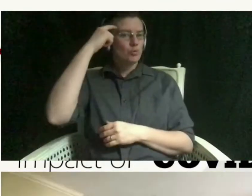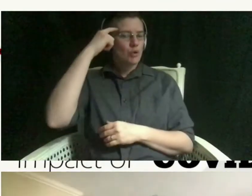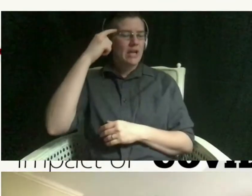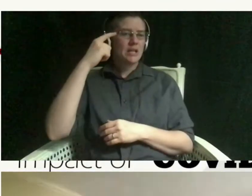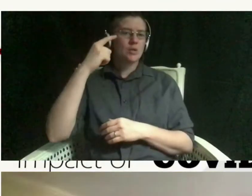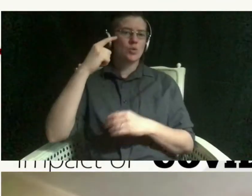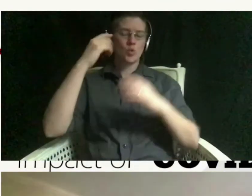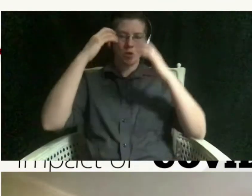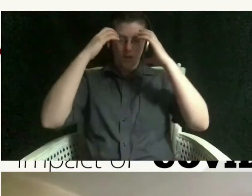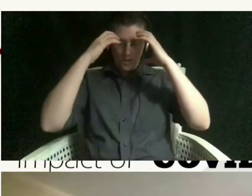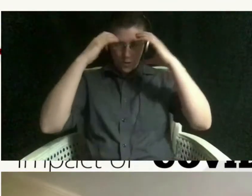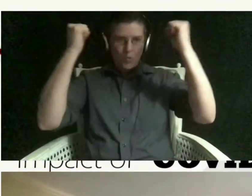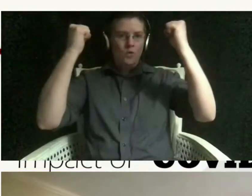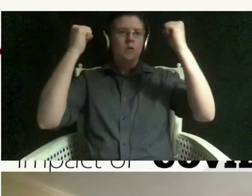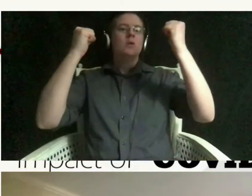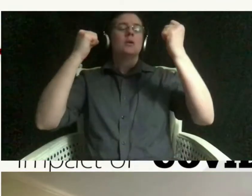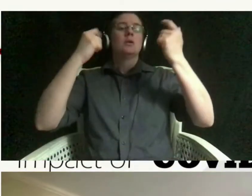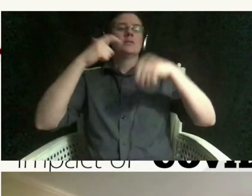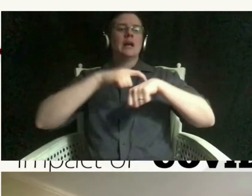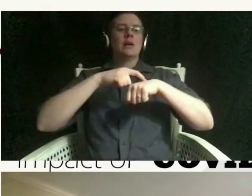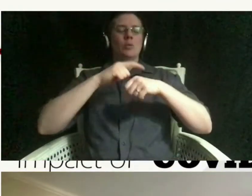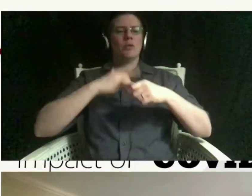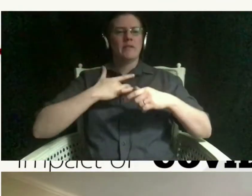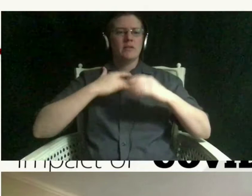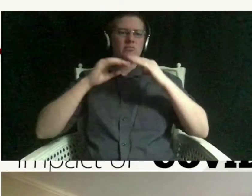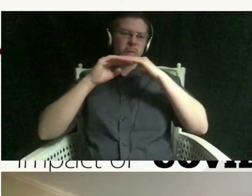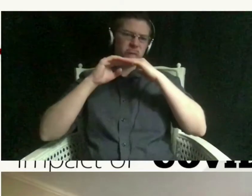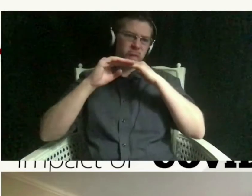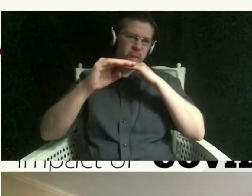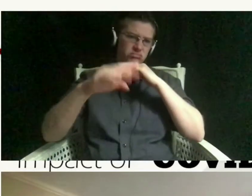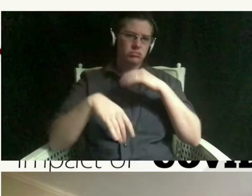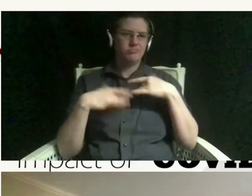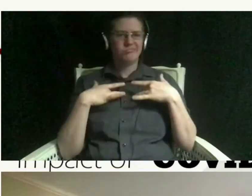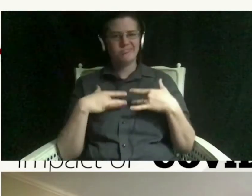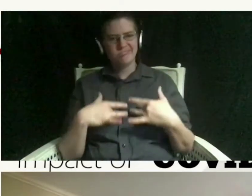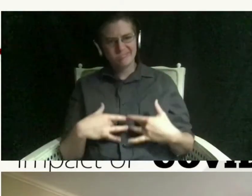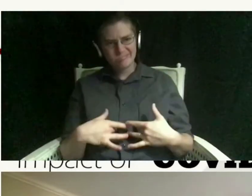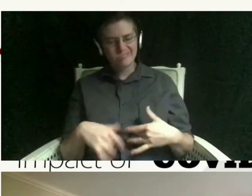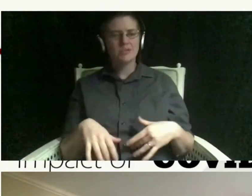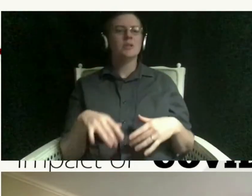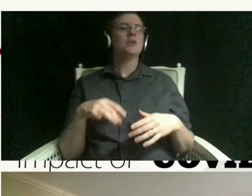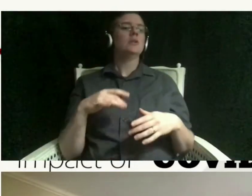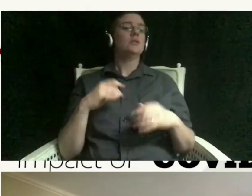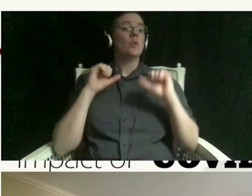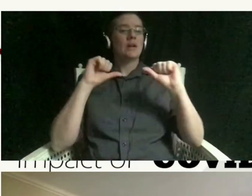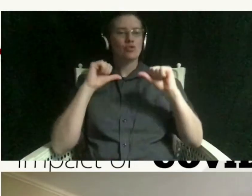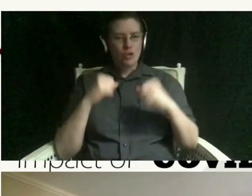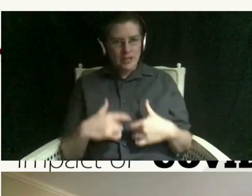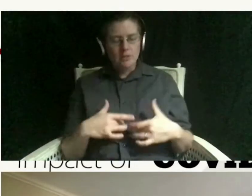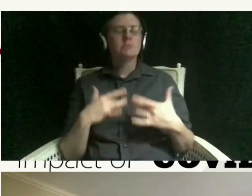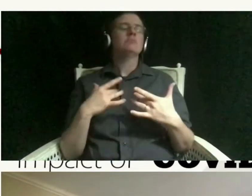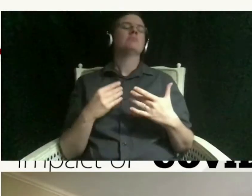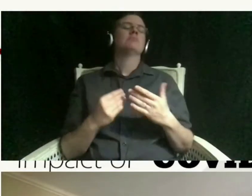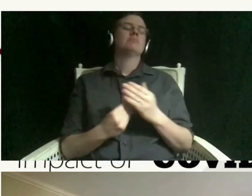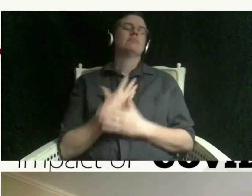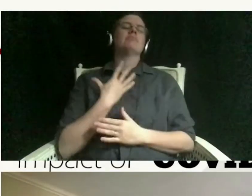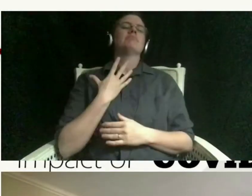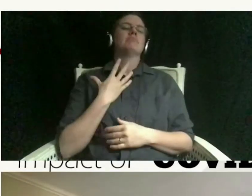feel really flat or really down and so the use of exercise is a really natural endorphin producer